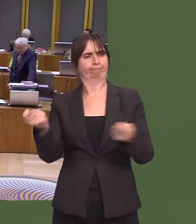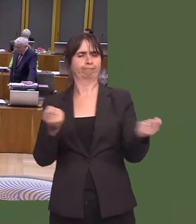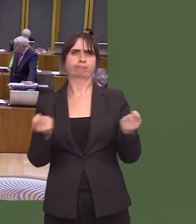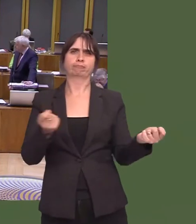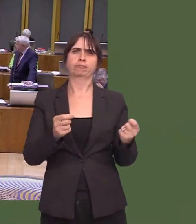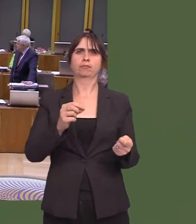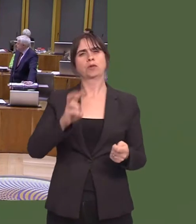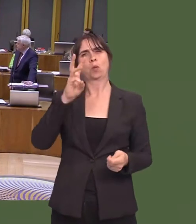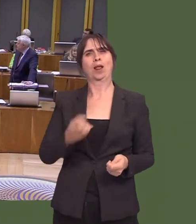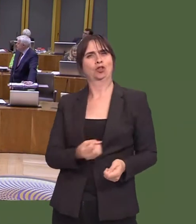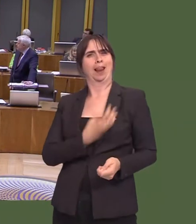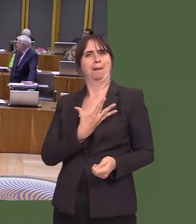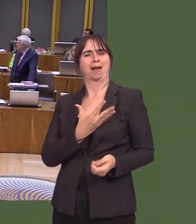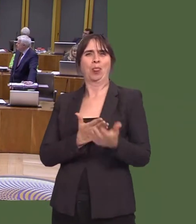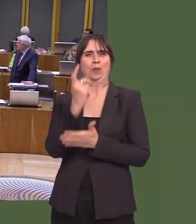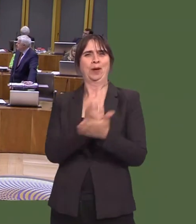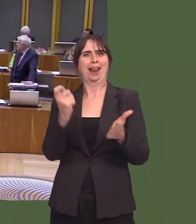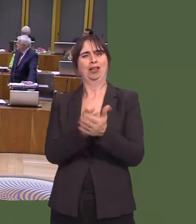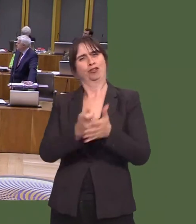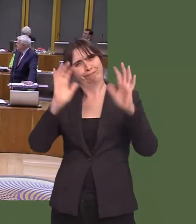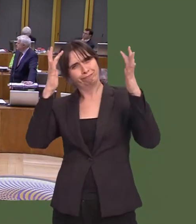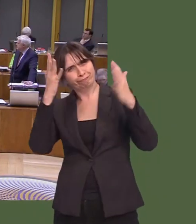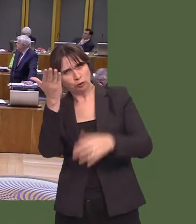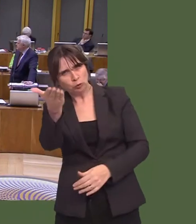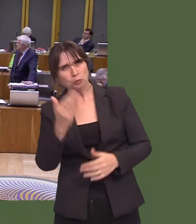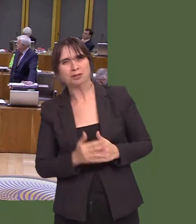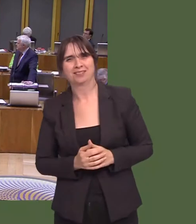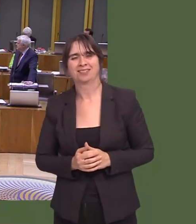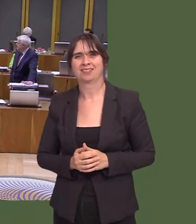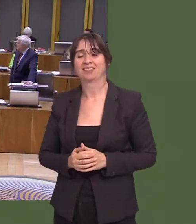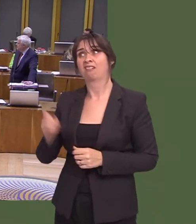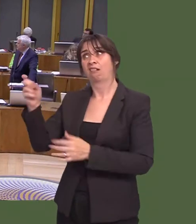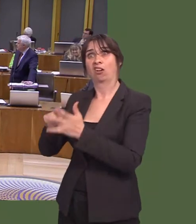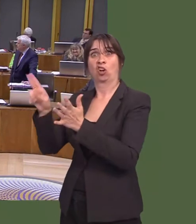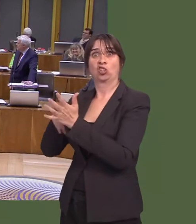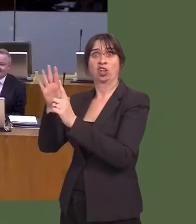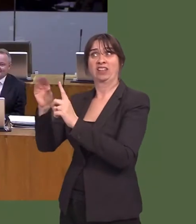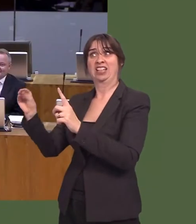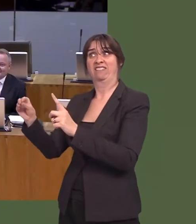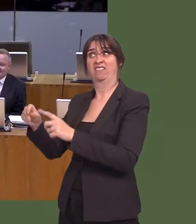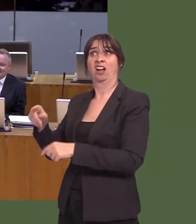campaign, which, in contrast to that of the party opposite, was both strong and stable. [Interruption.]